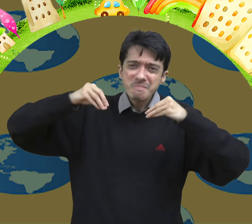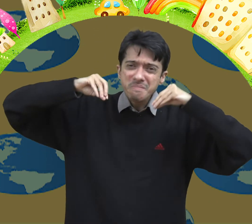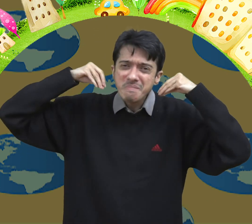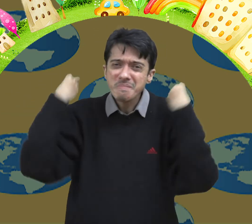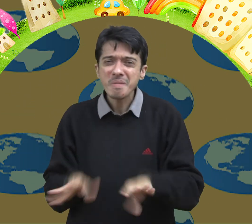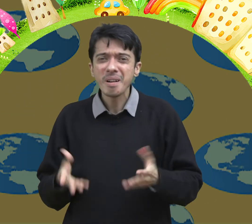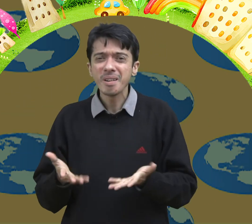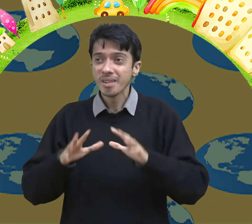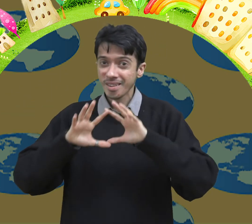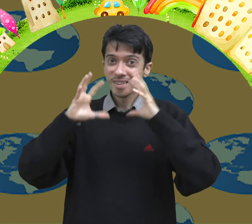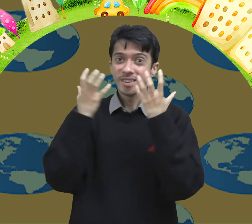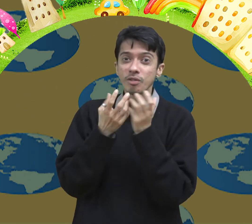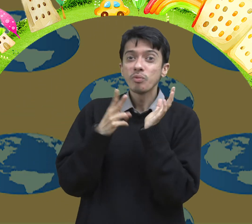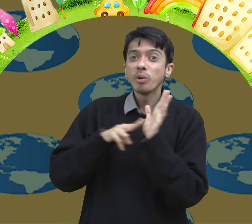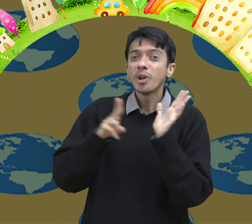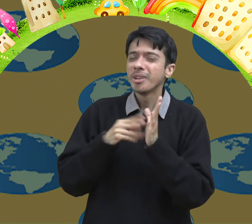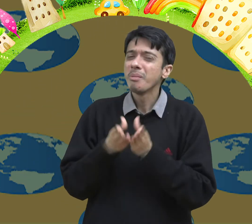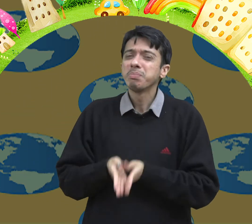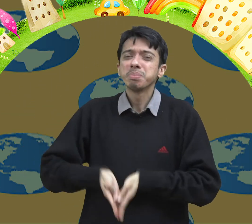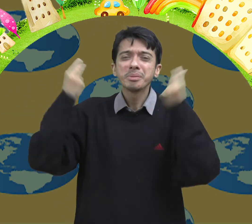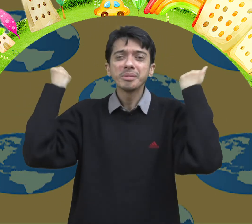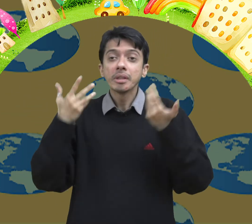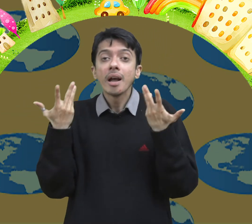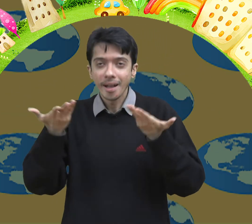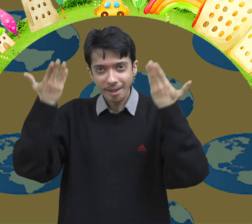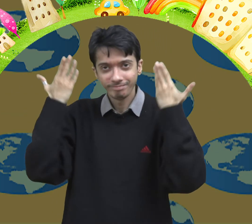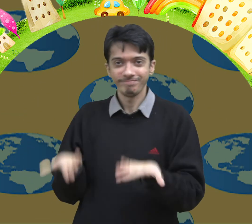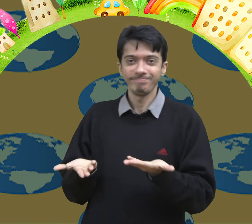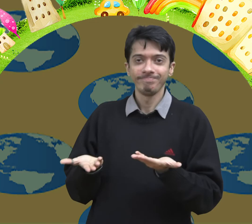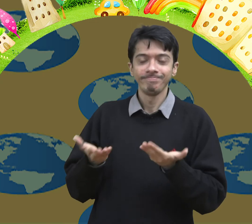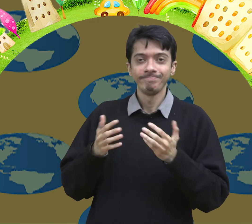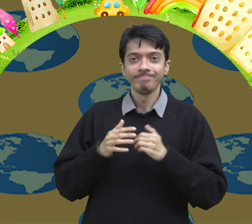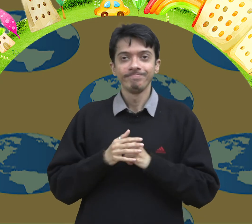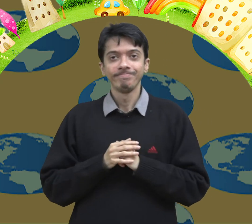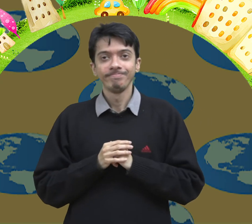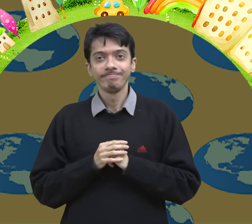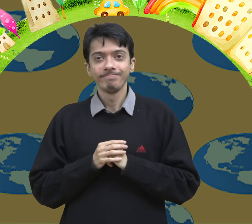We are responsible for air, water and noise pollution.